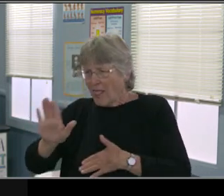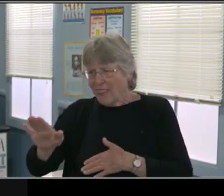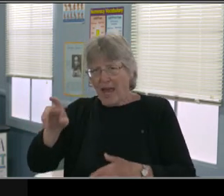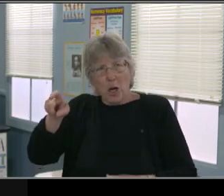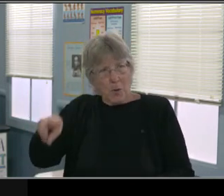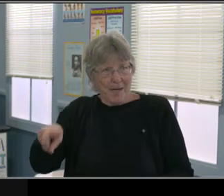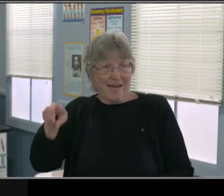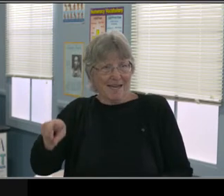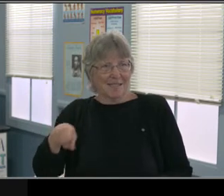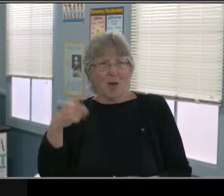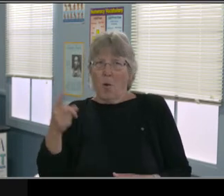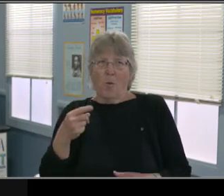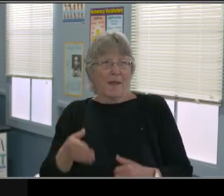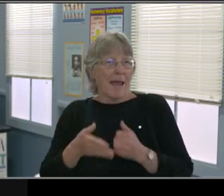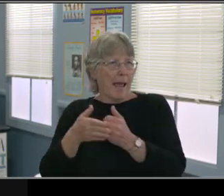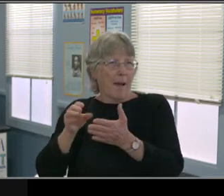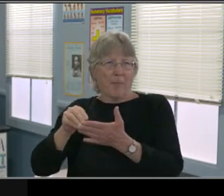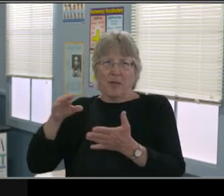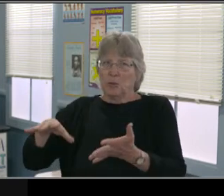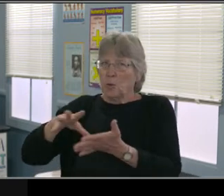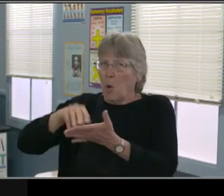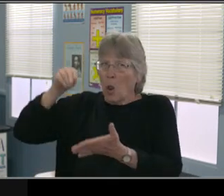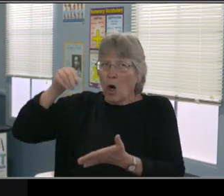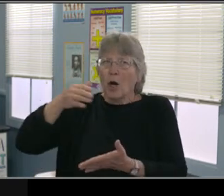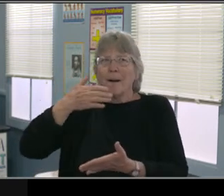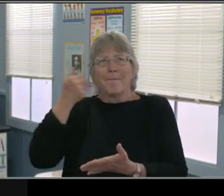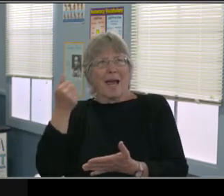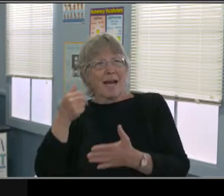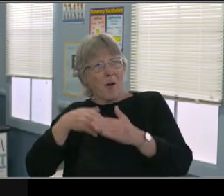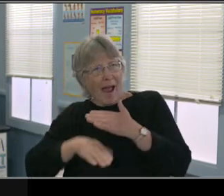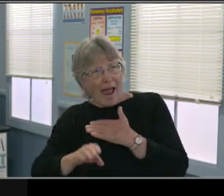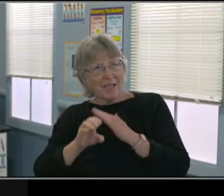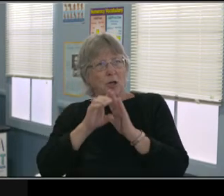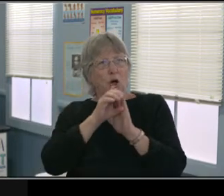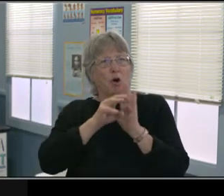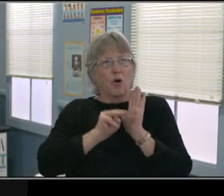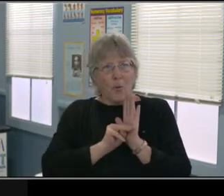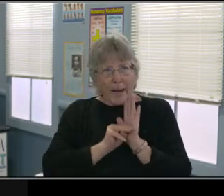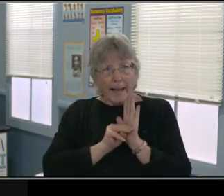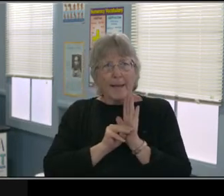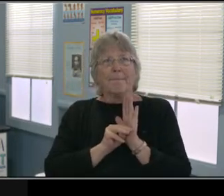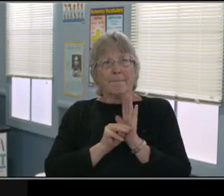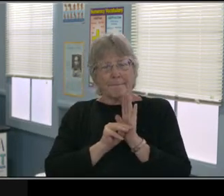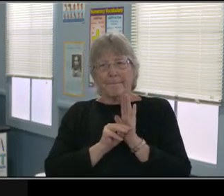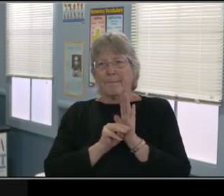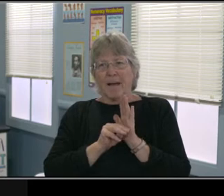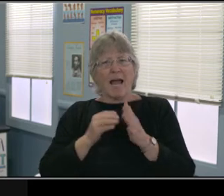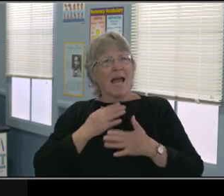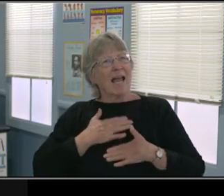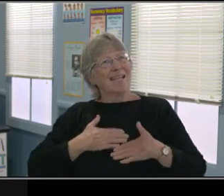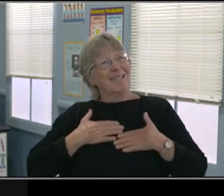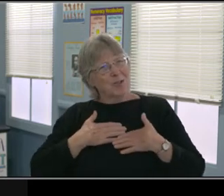and we have summer school. And so for each of those sections, I have some things to think about for each section